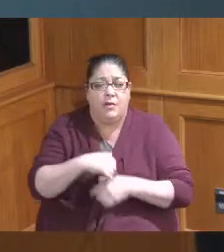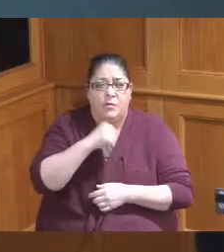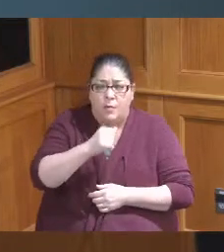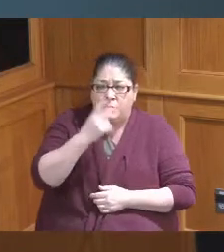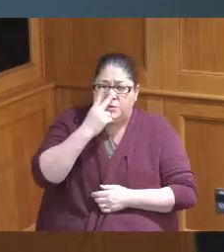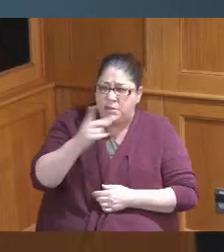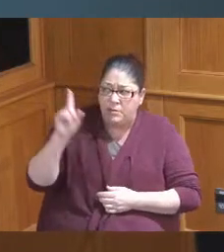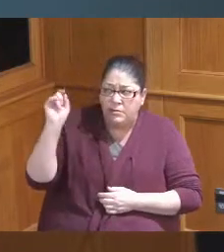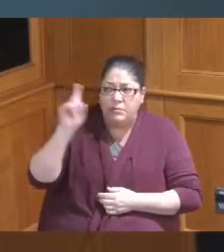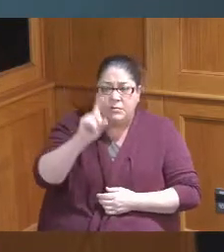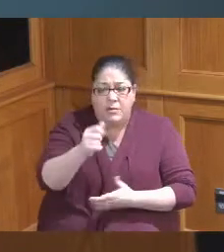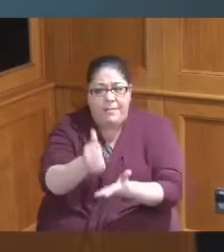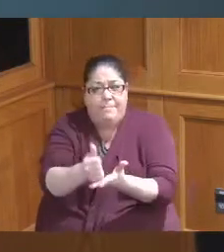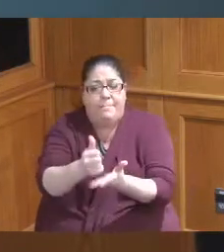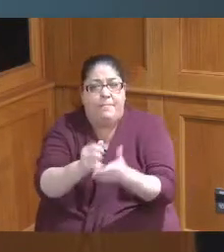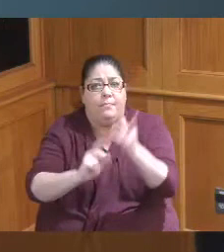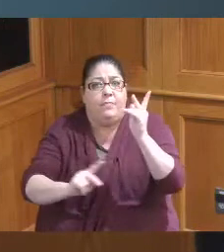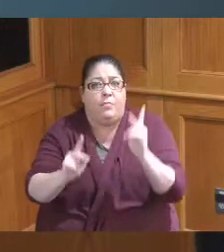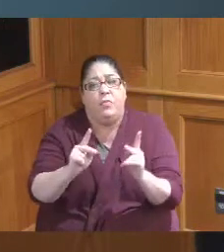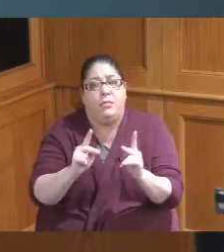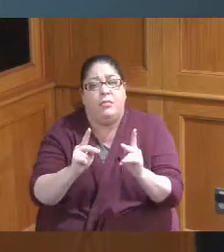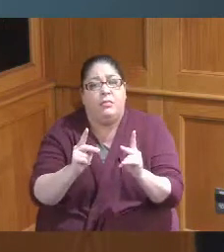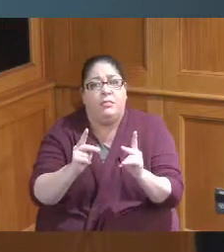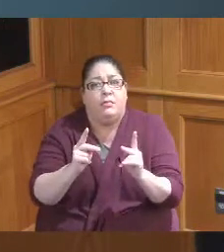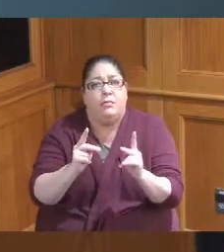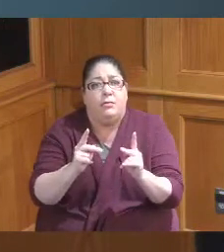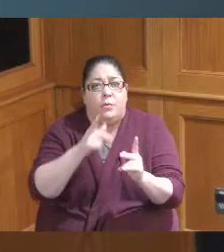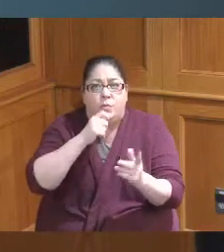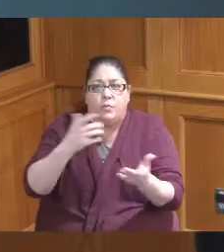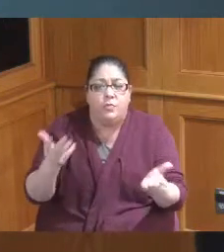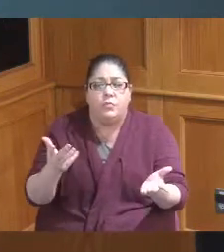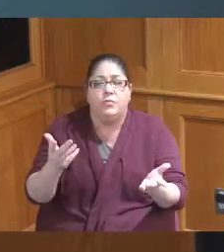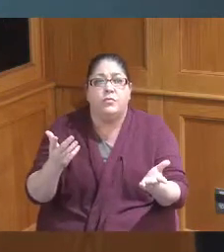had mentioned one of these grants I didn't know if it was this one but I do want to put on the table